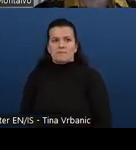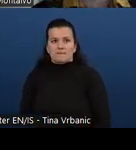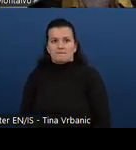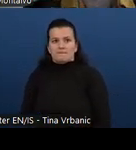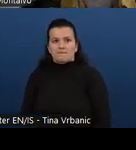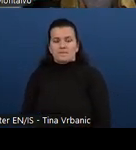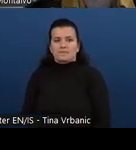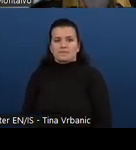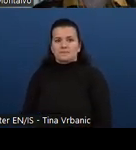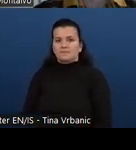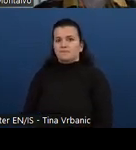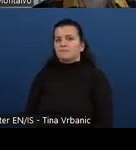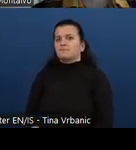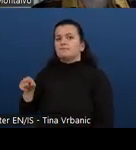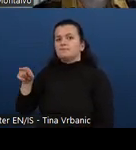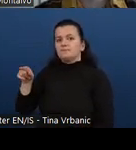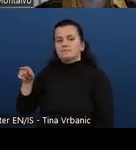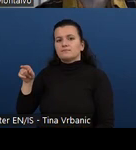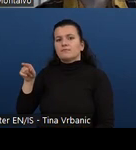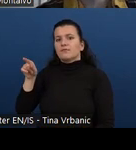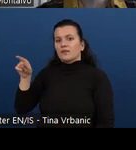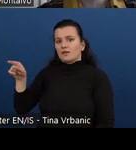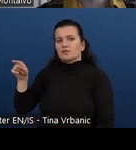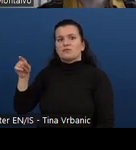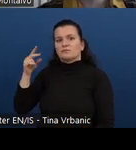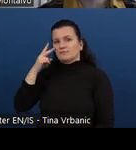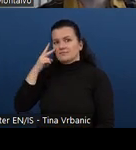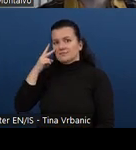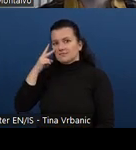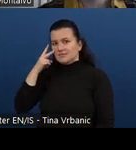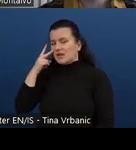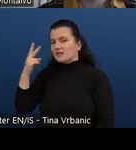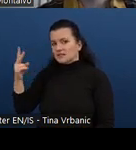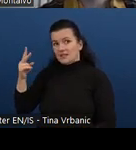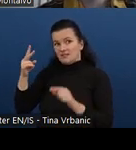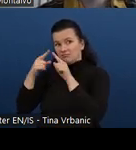That's github/w3c/wai curricula/issues/new.